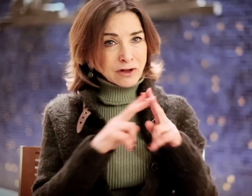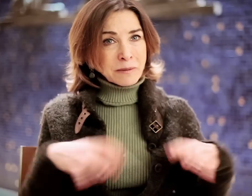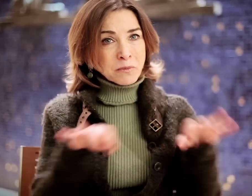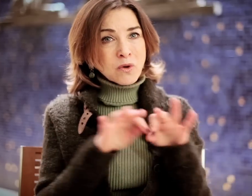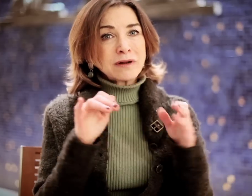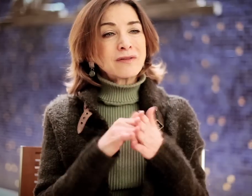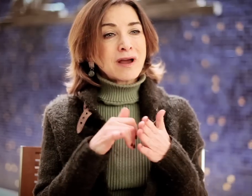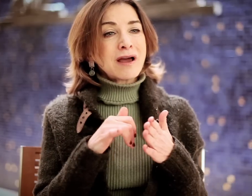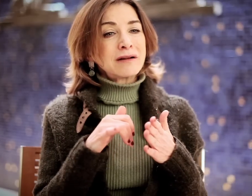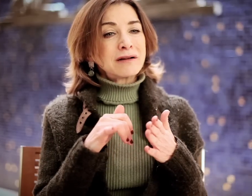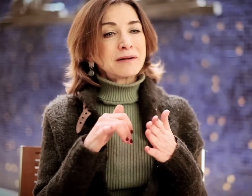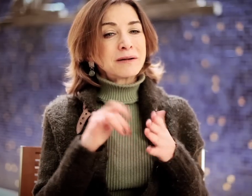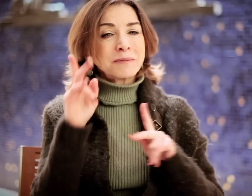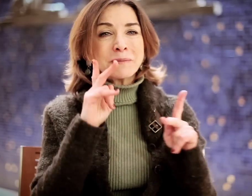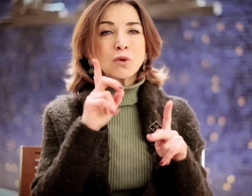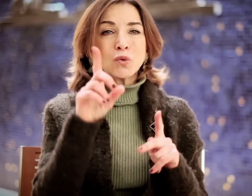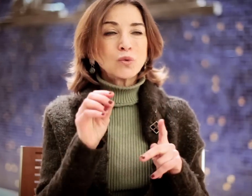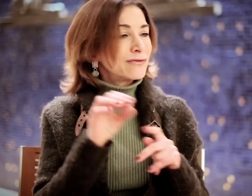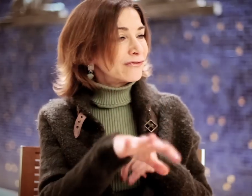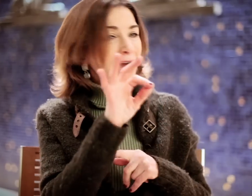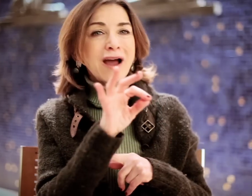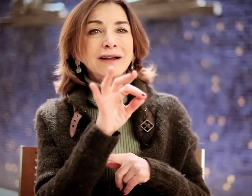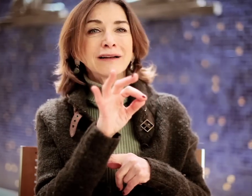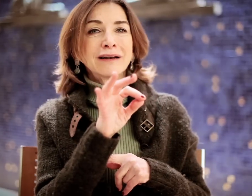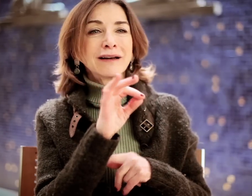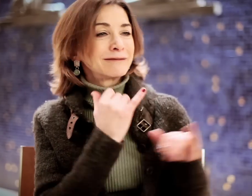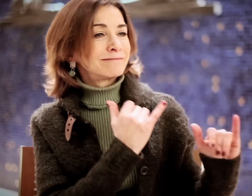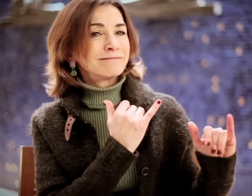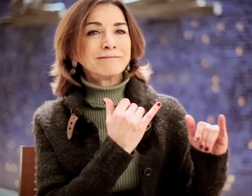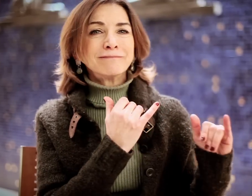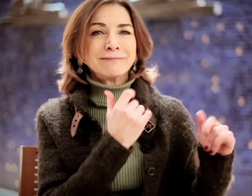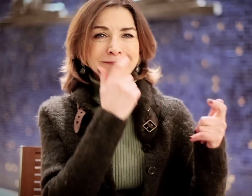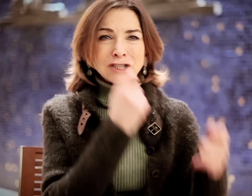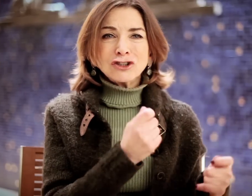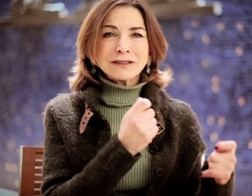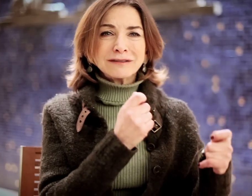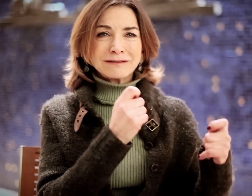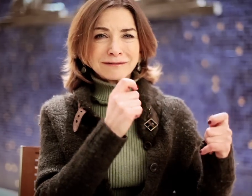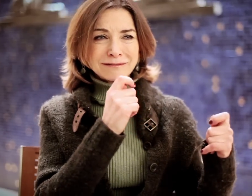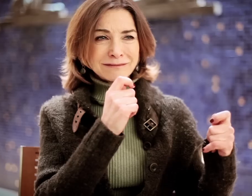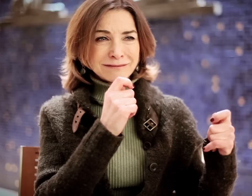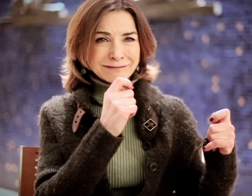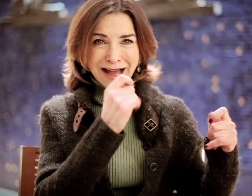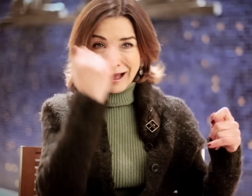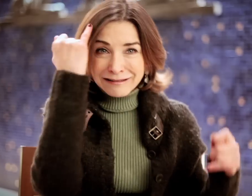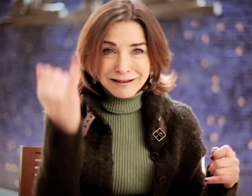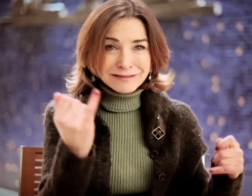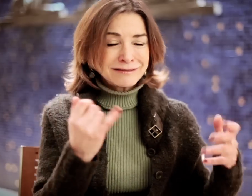It's very important that people find someone they share interests with, have ideas with...